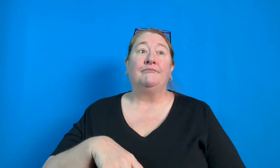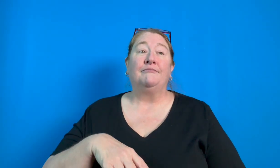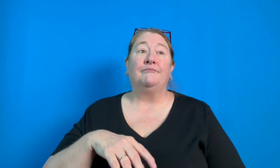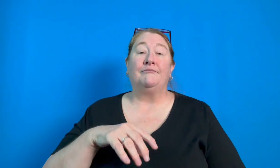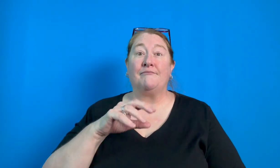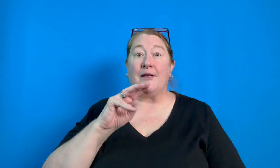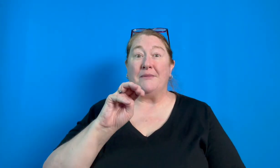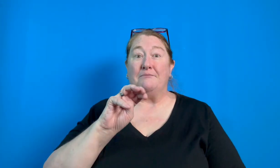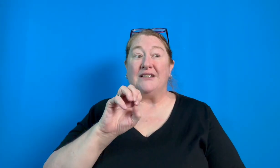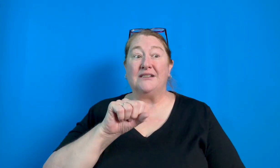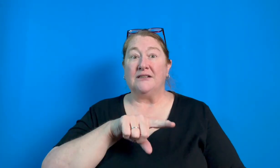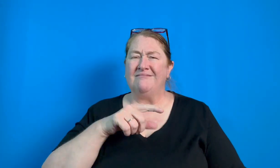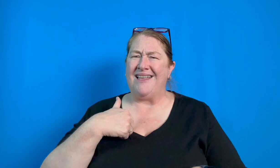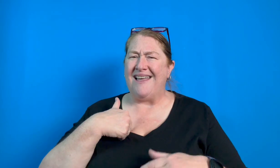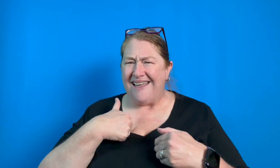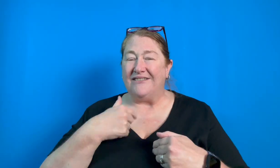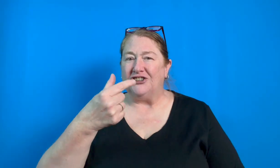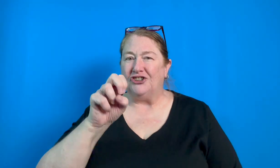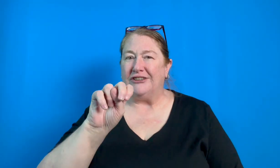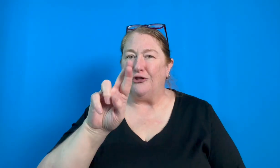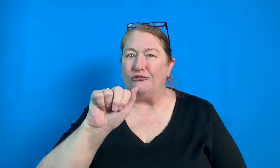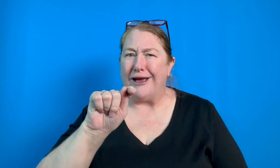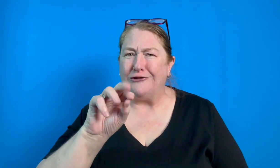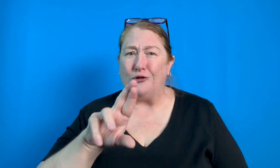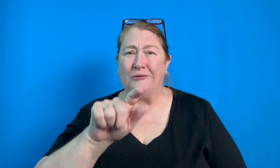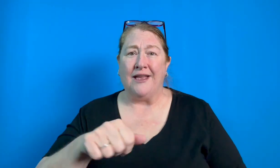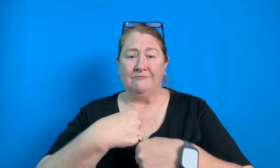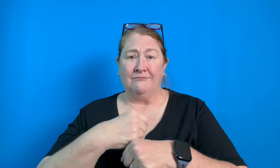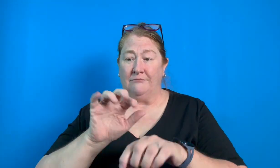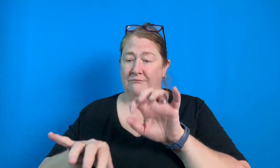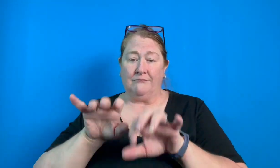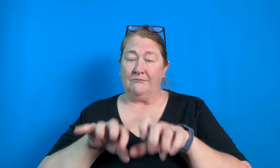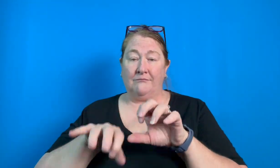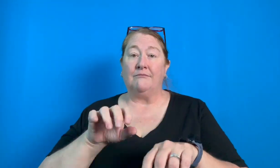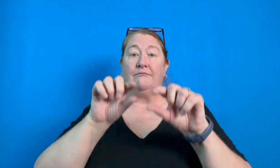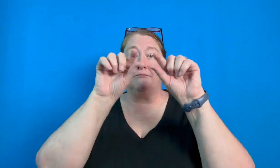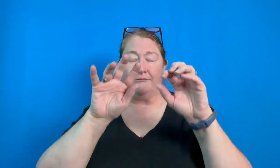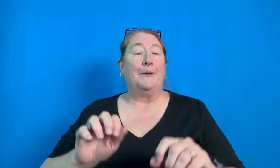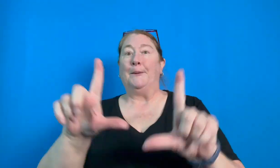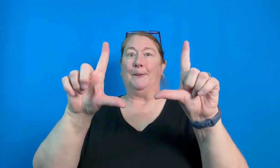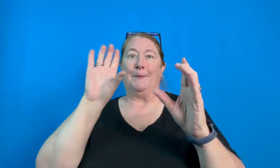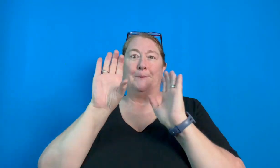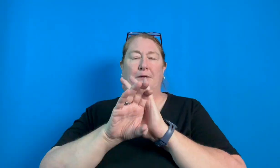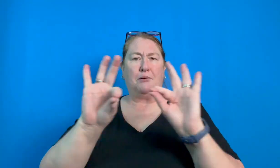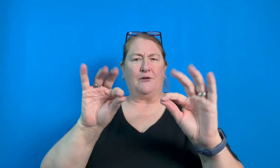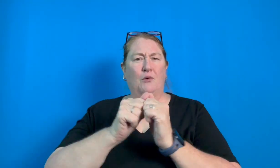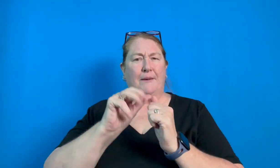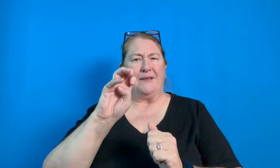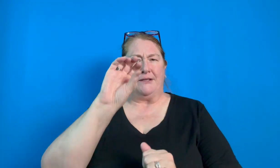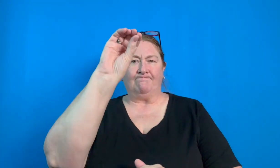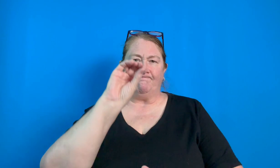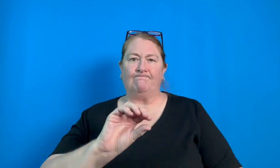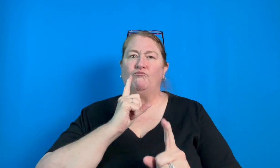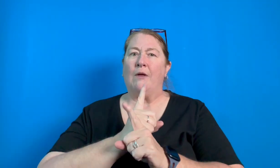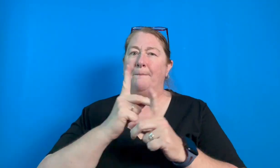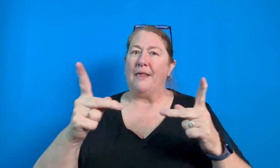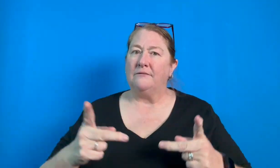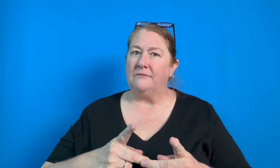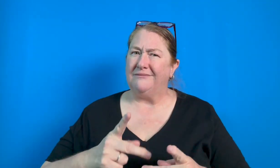There are meme generators out there by typing in your caption on a picture and generating it into looking right.